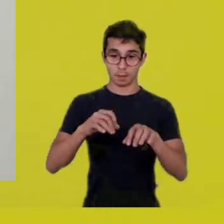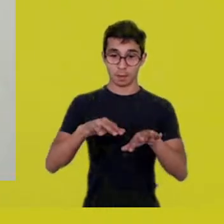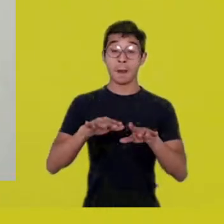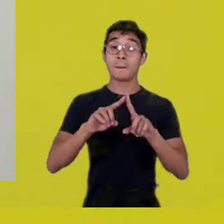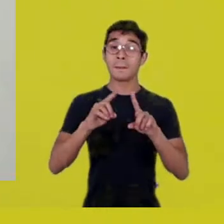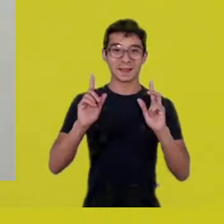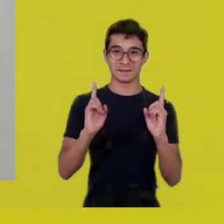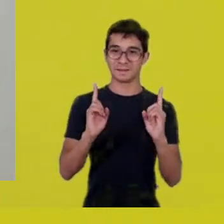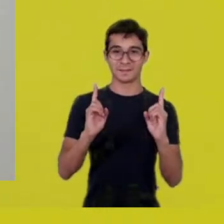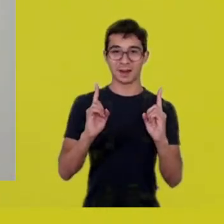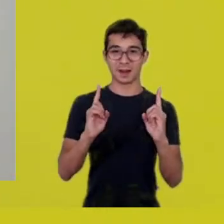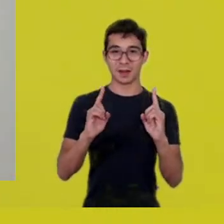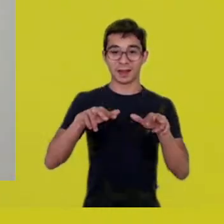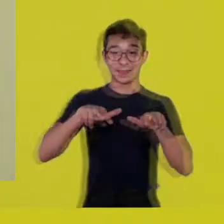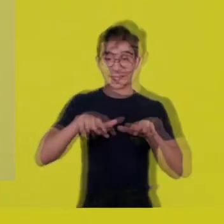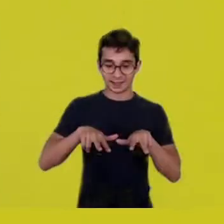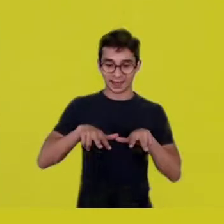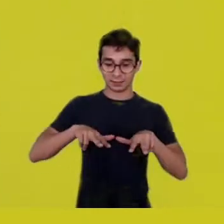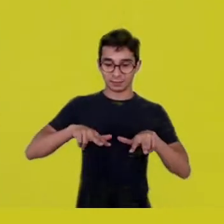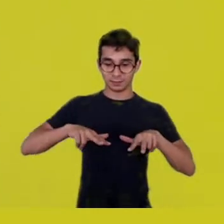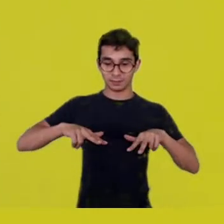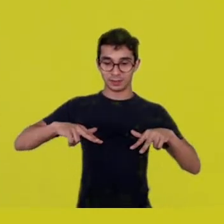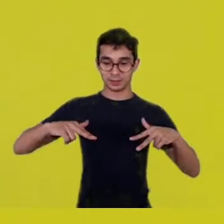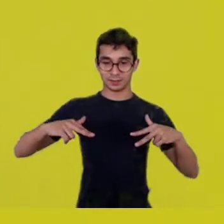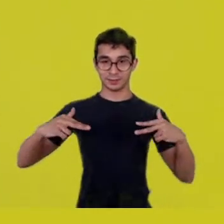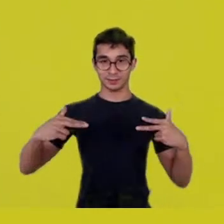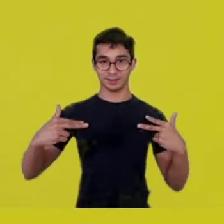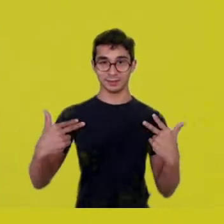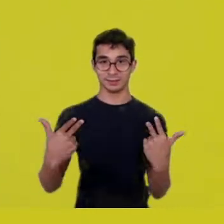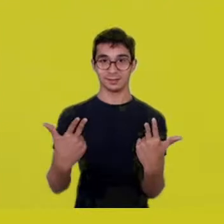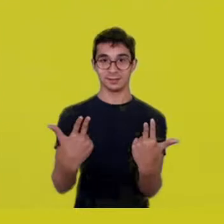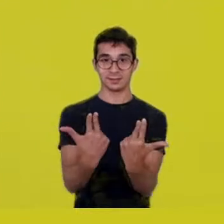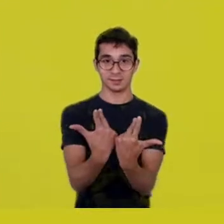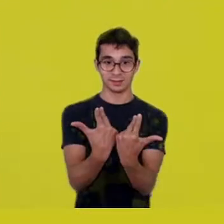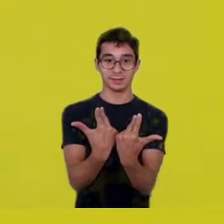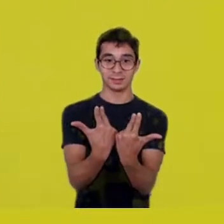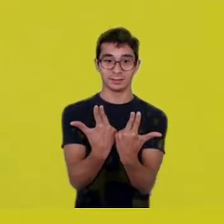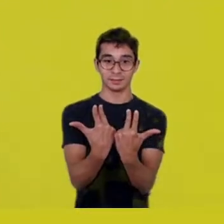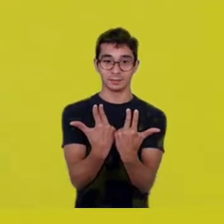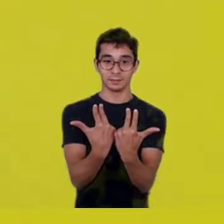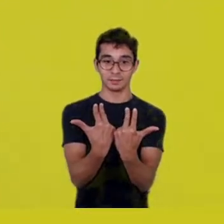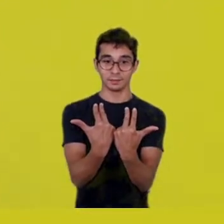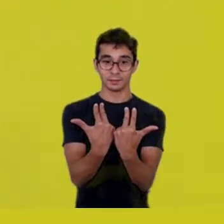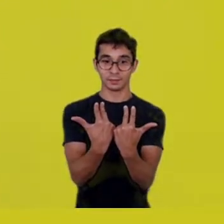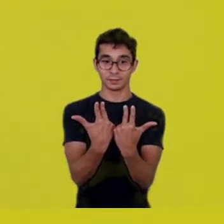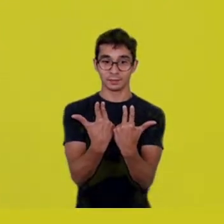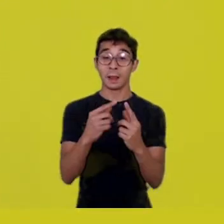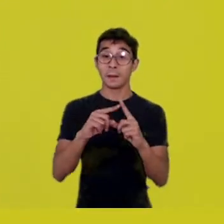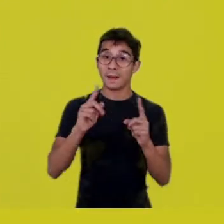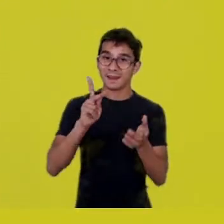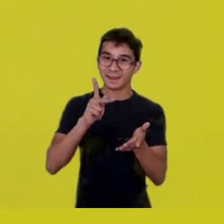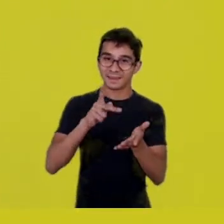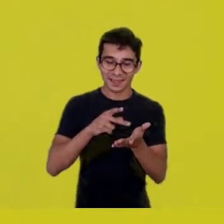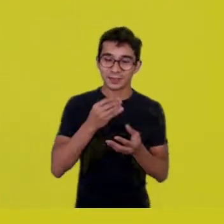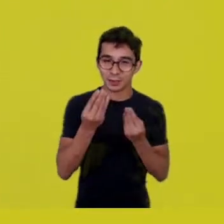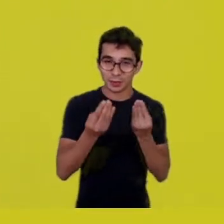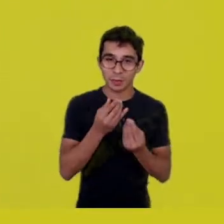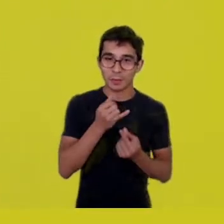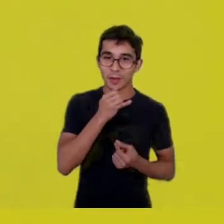and placing their forehead on the ground, on the earth.